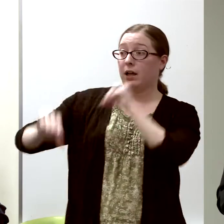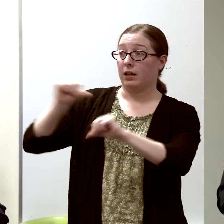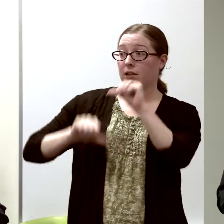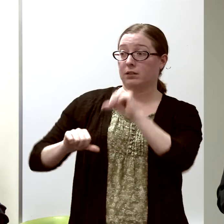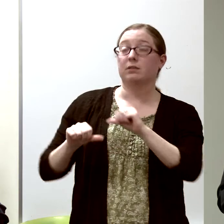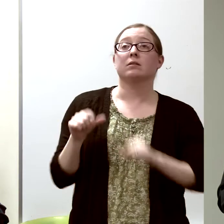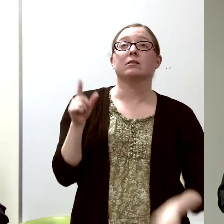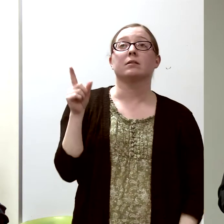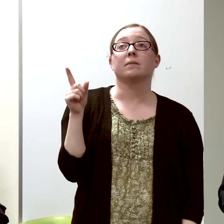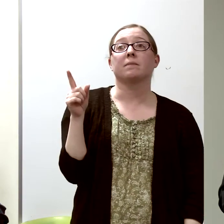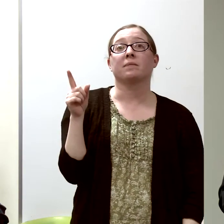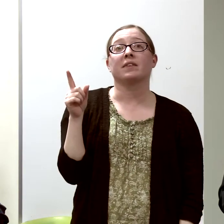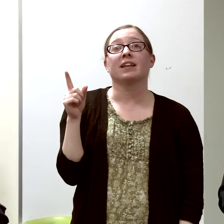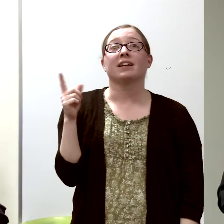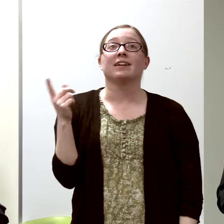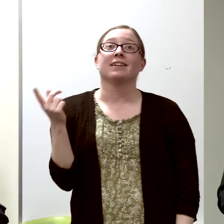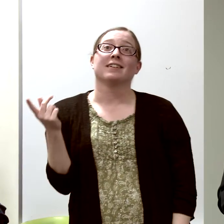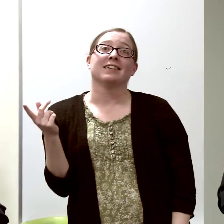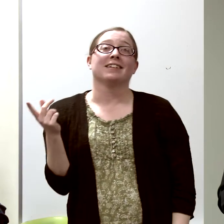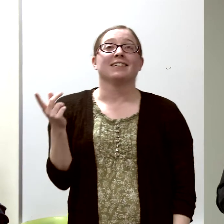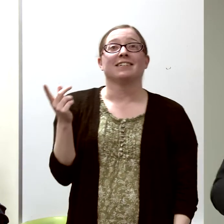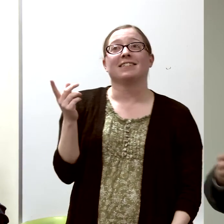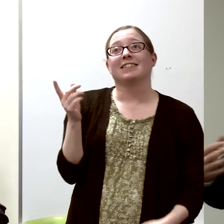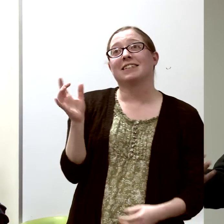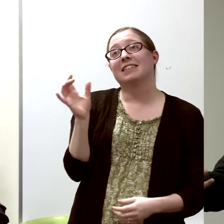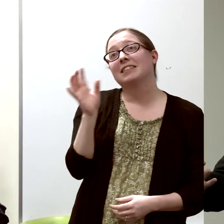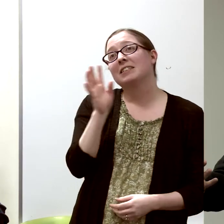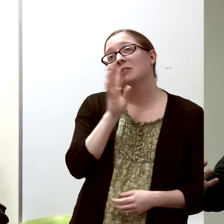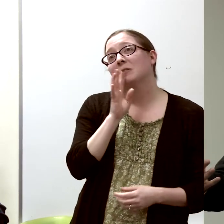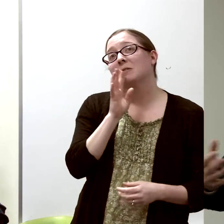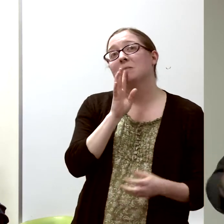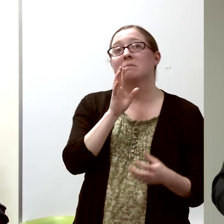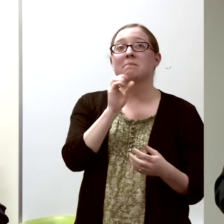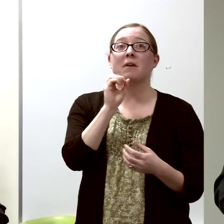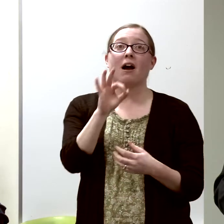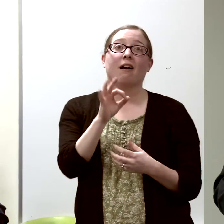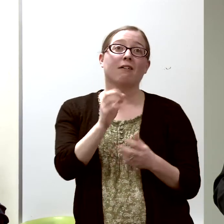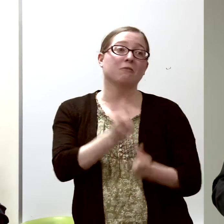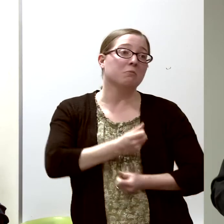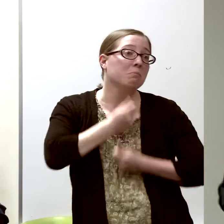he spoke of poetry and beauty and mathematics